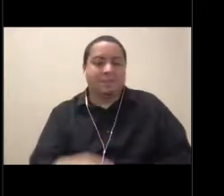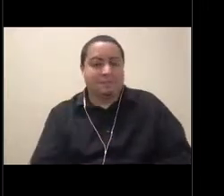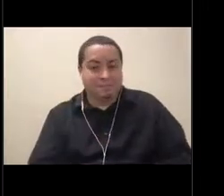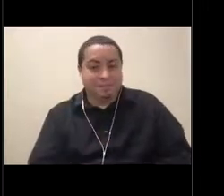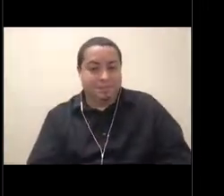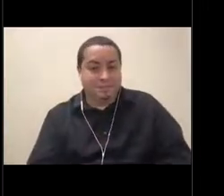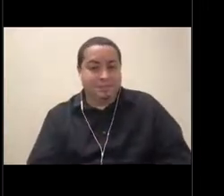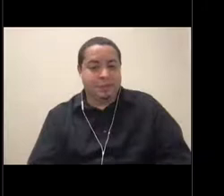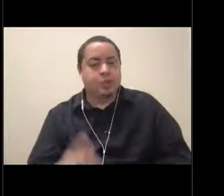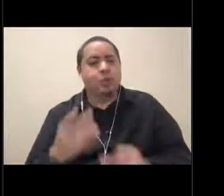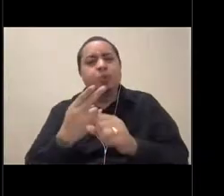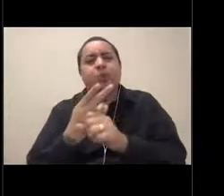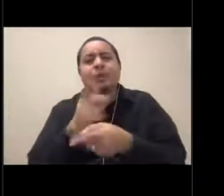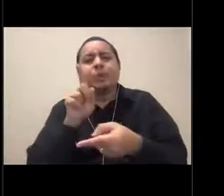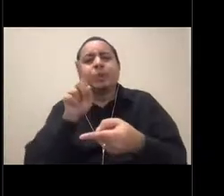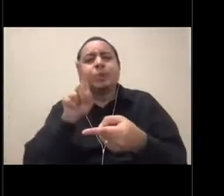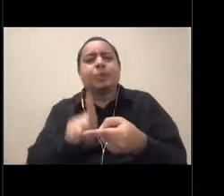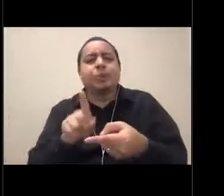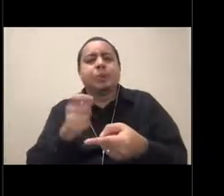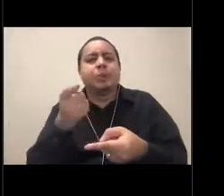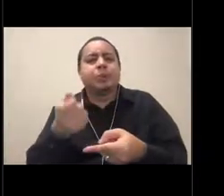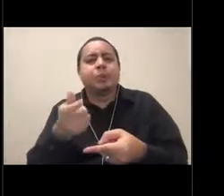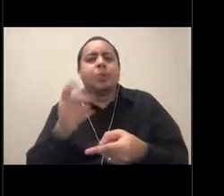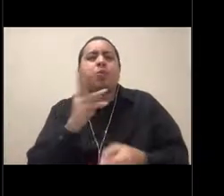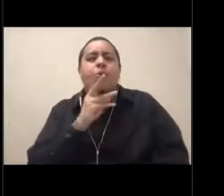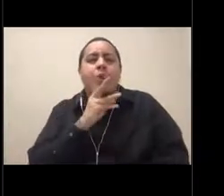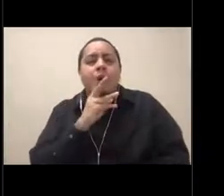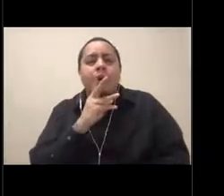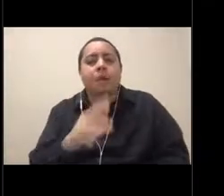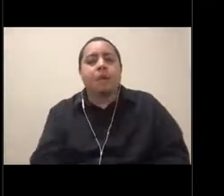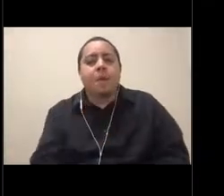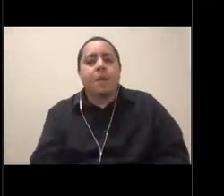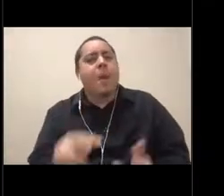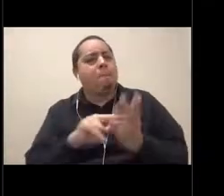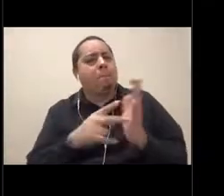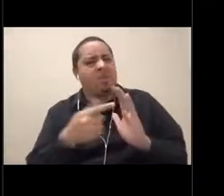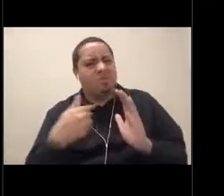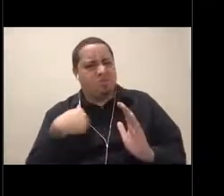So we want to make steps and be an example of how other businesses or how people